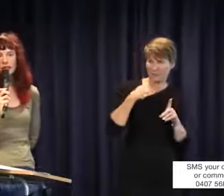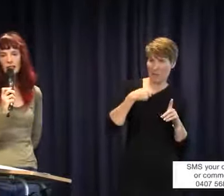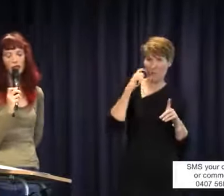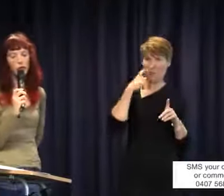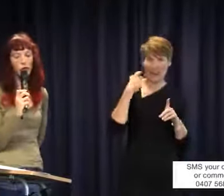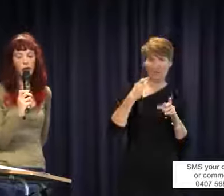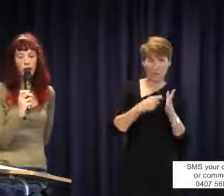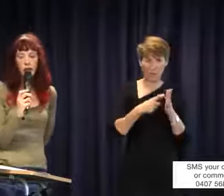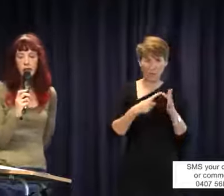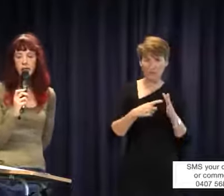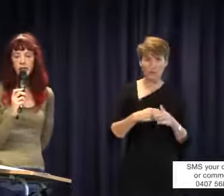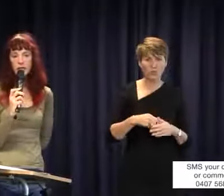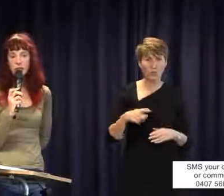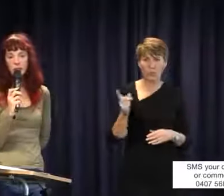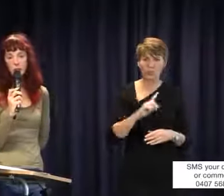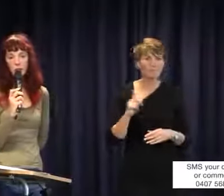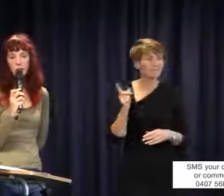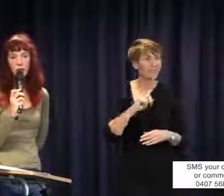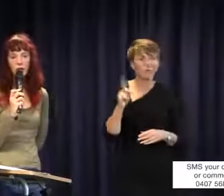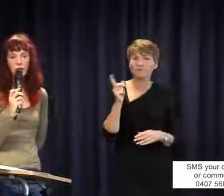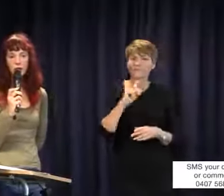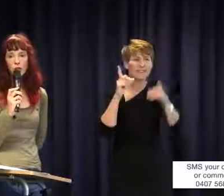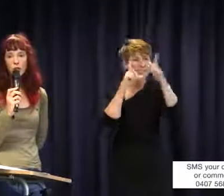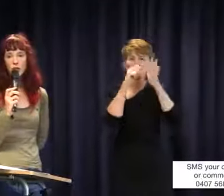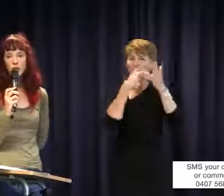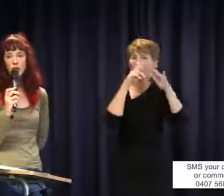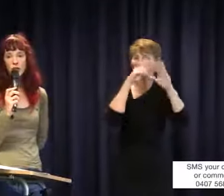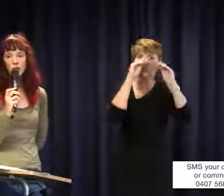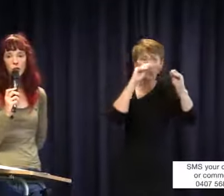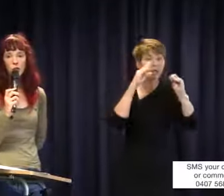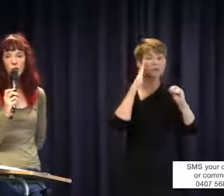Look, I hate to say this, but departments of education around Australia are terribly